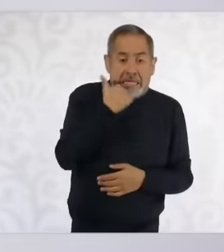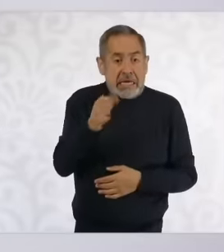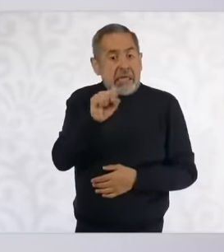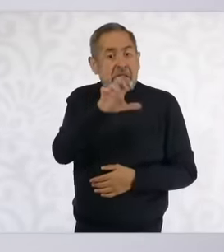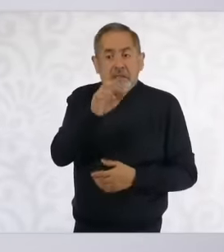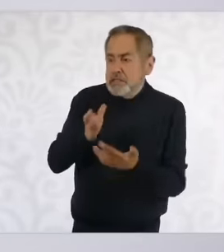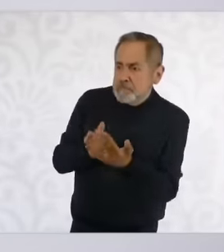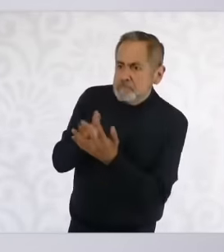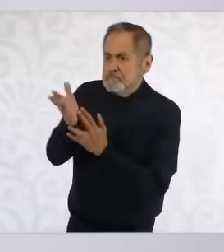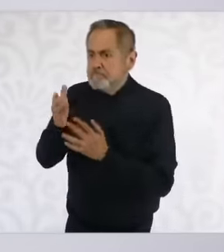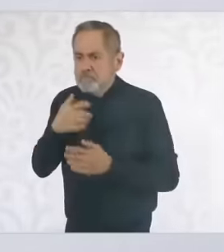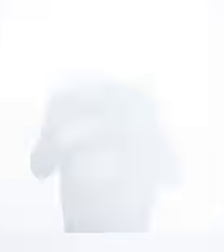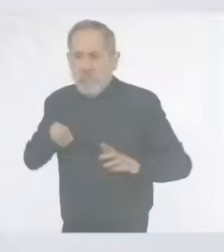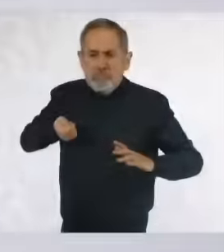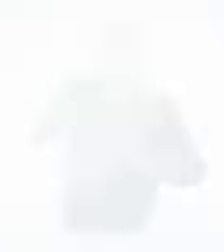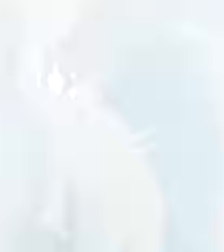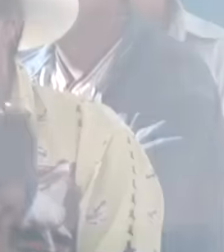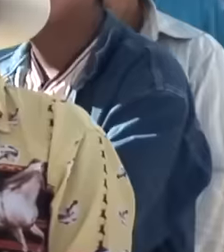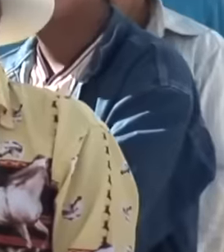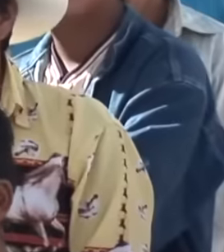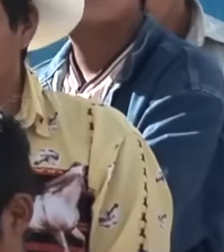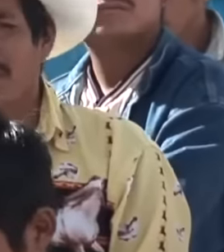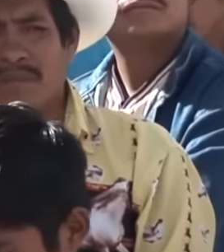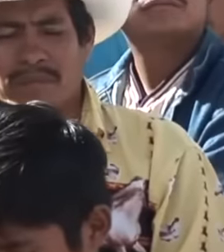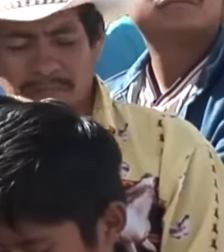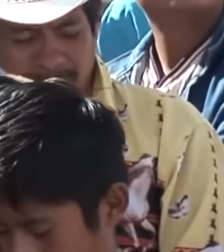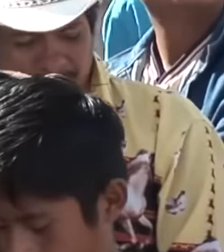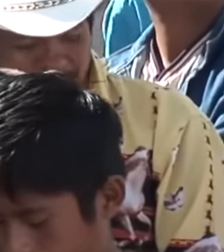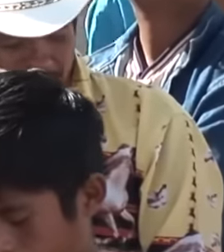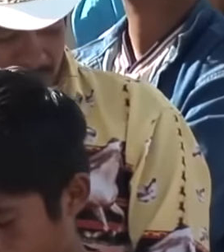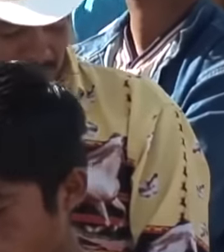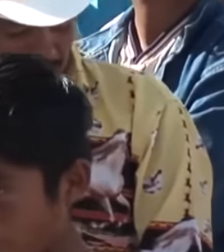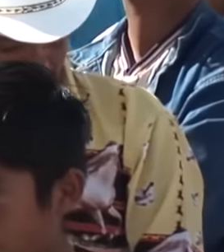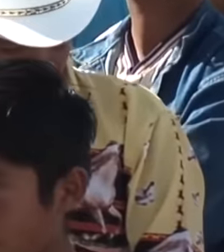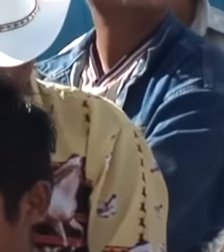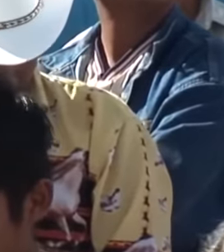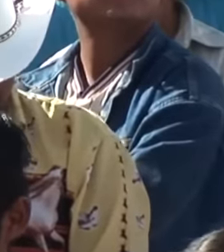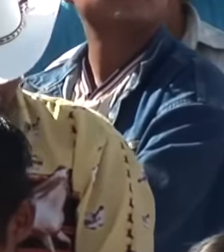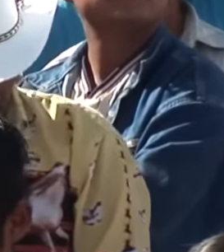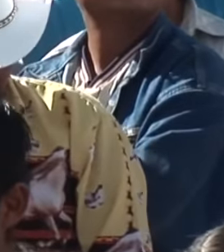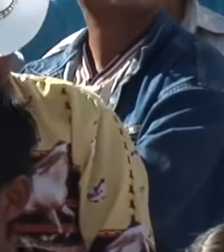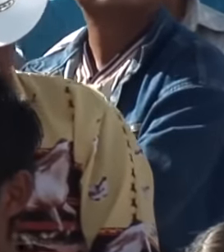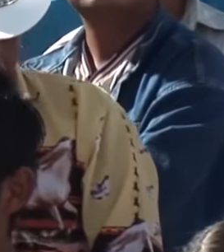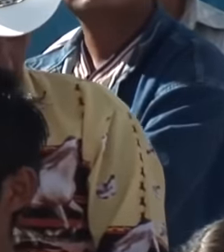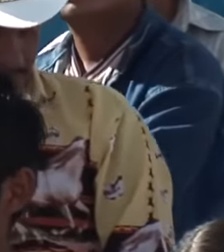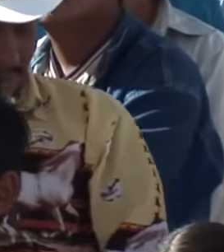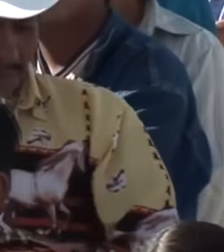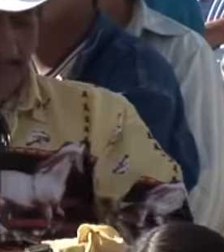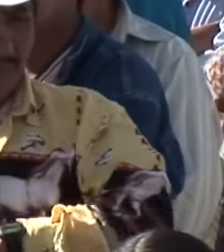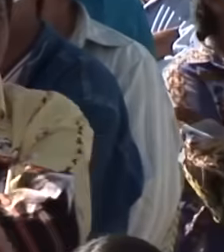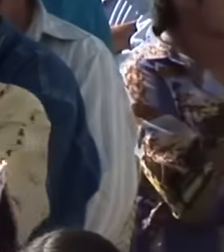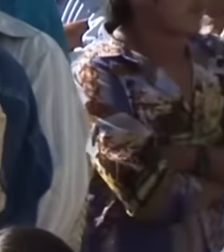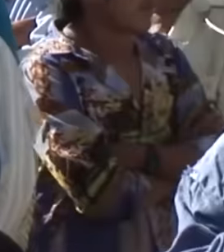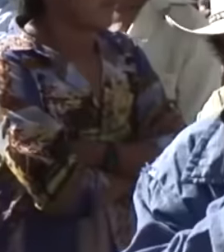judge or magistrate. The people of Mexico deserve respect and as such, the